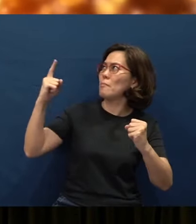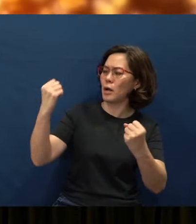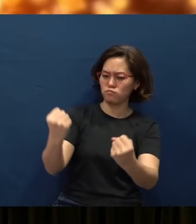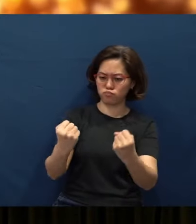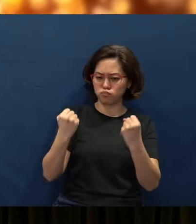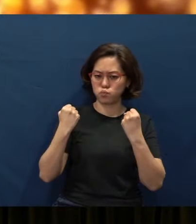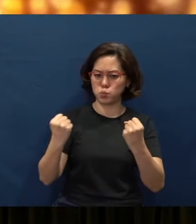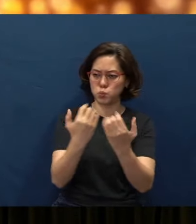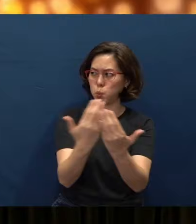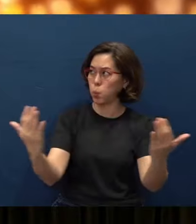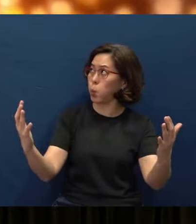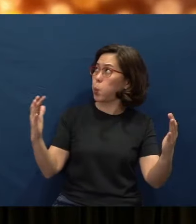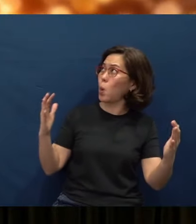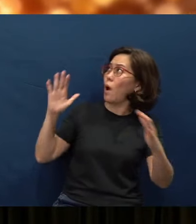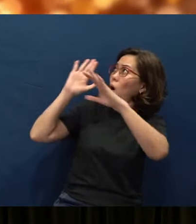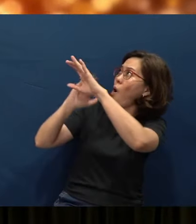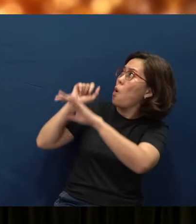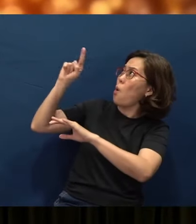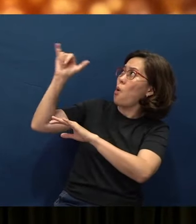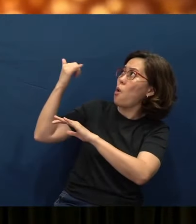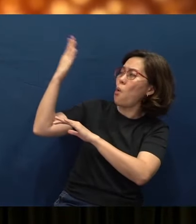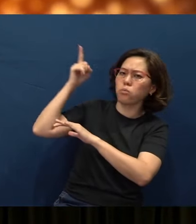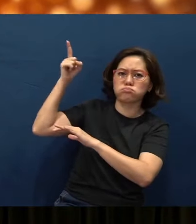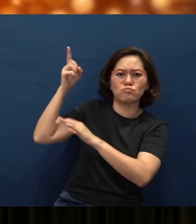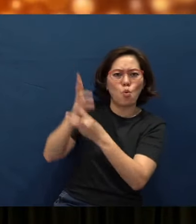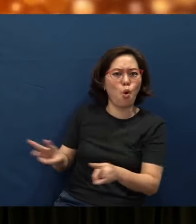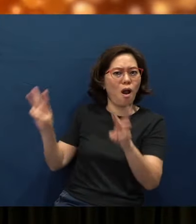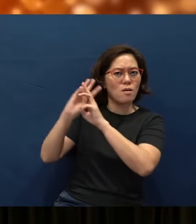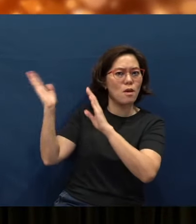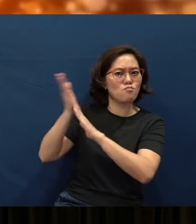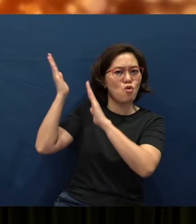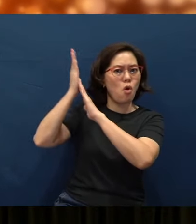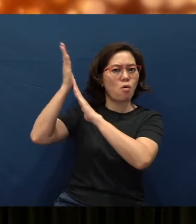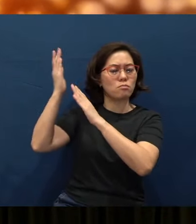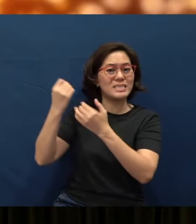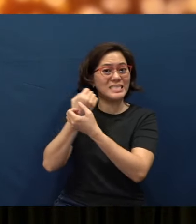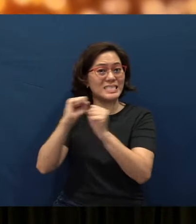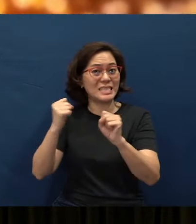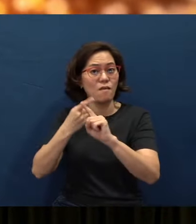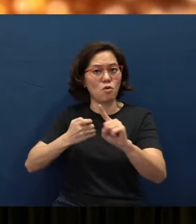I called to the Lord, who is worthy of praise, and I have been saved from my enemies.